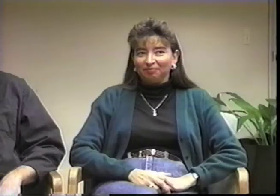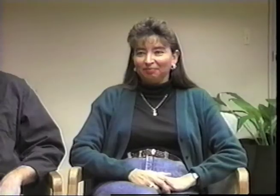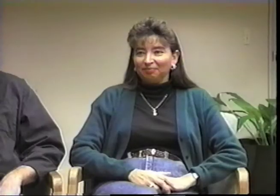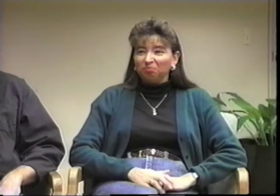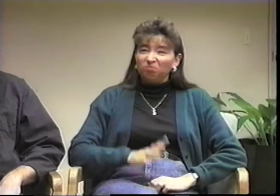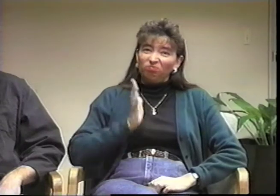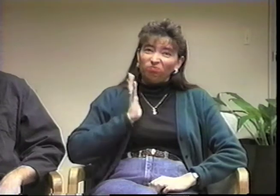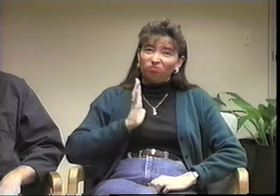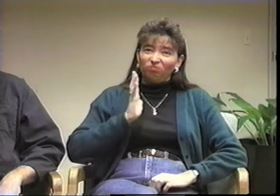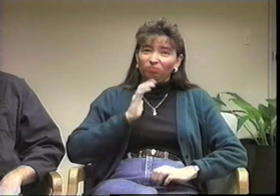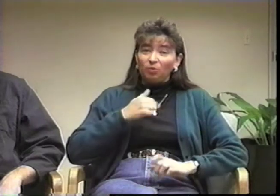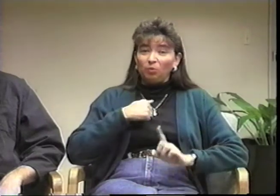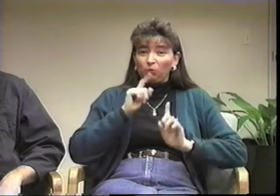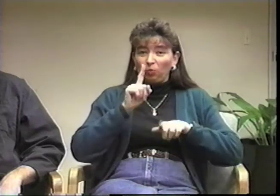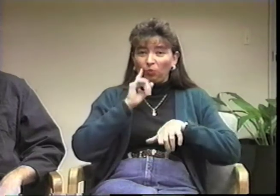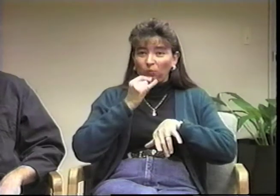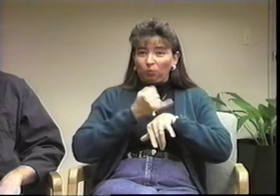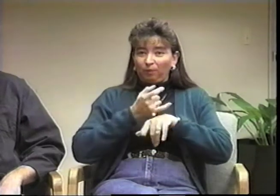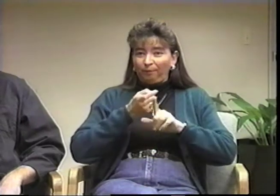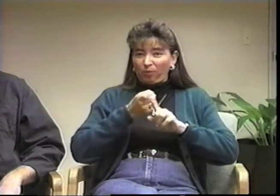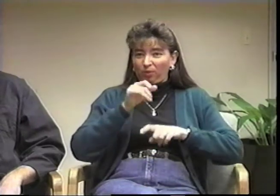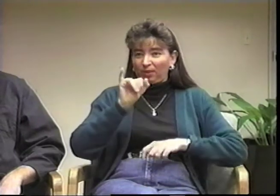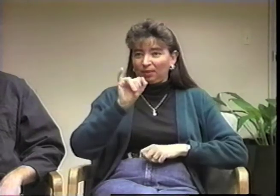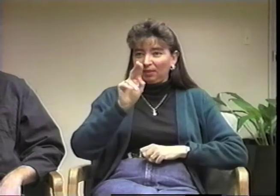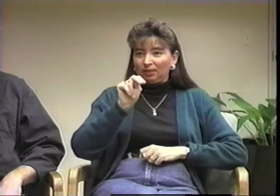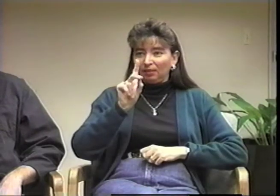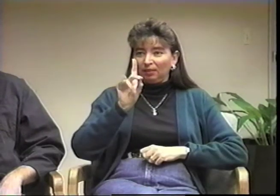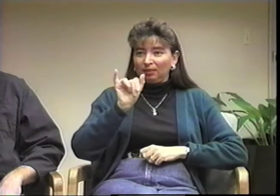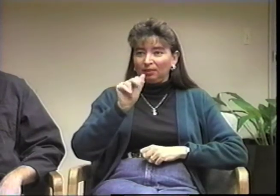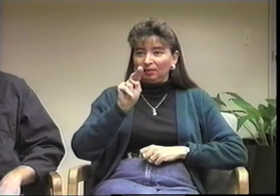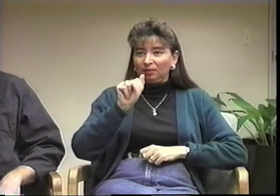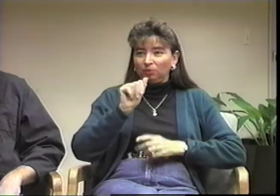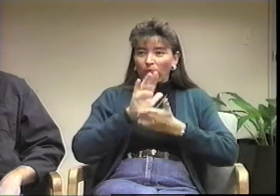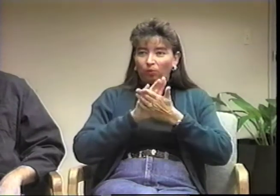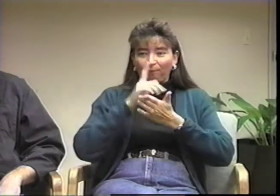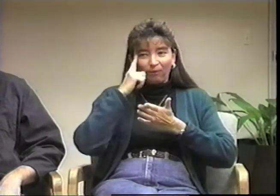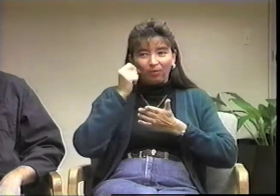I attended the Indiana School for the Deaf.